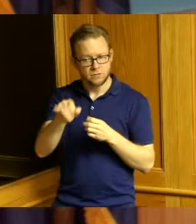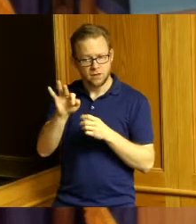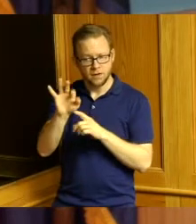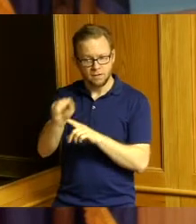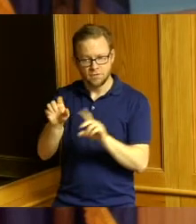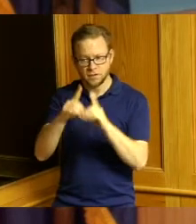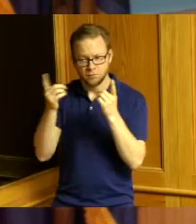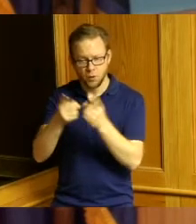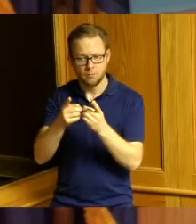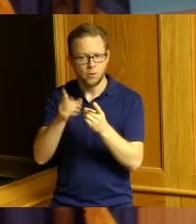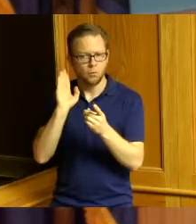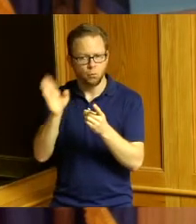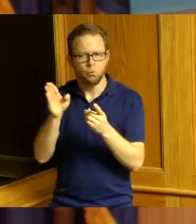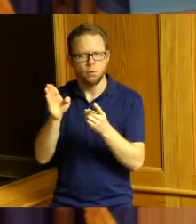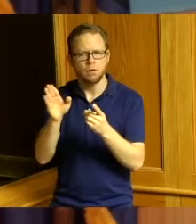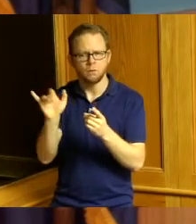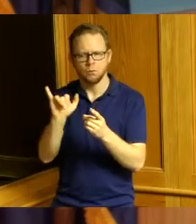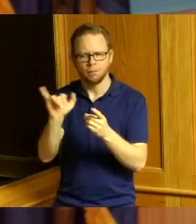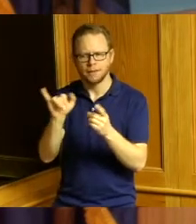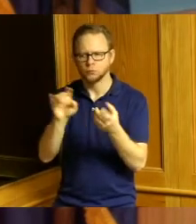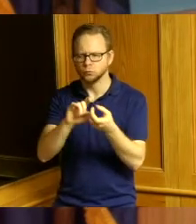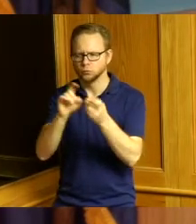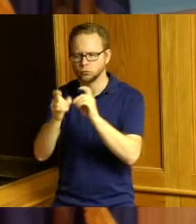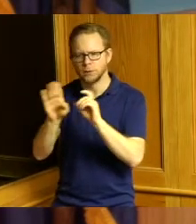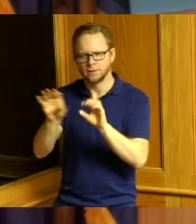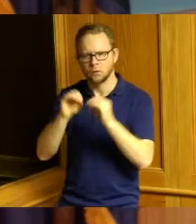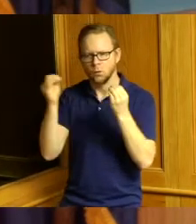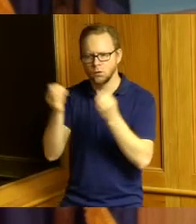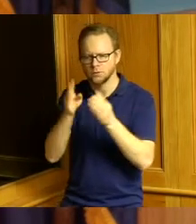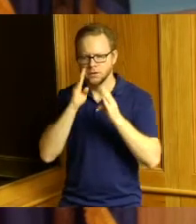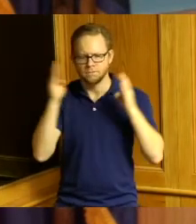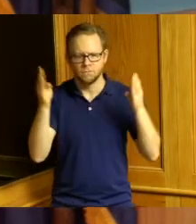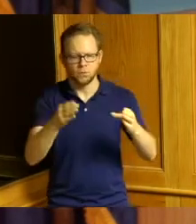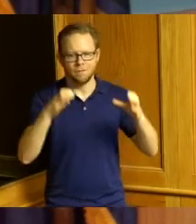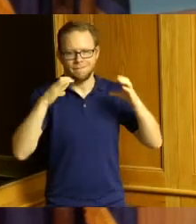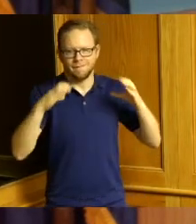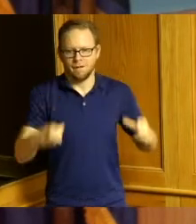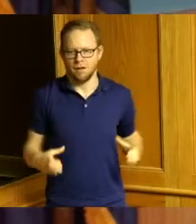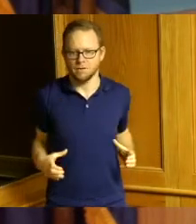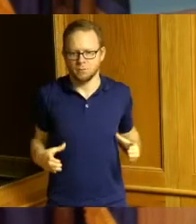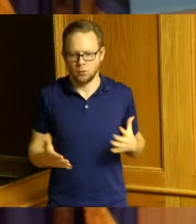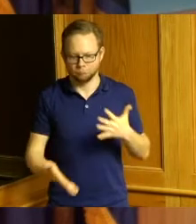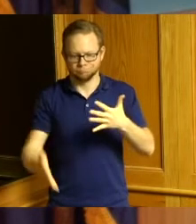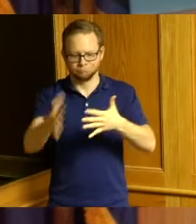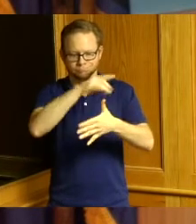customer-based model where it's customer first and I think that would be great